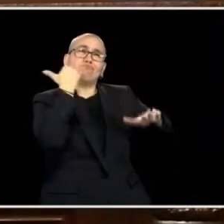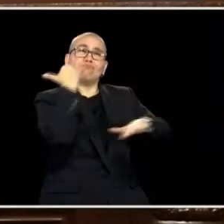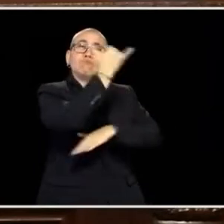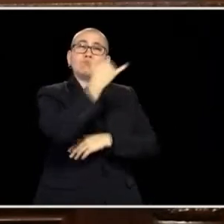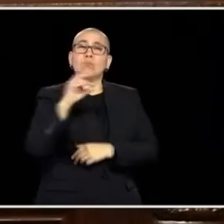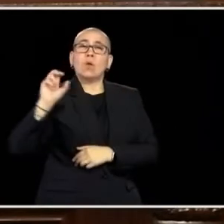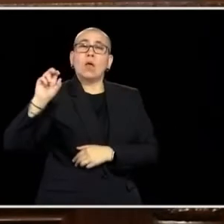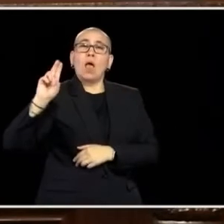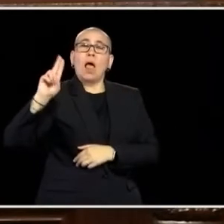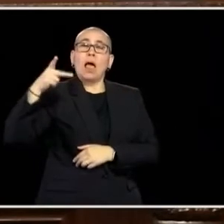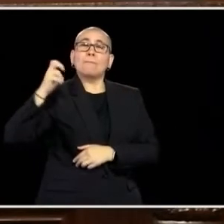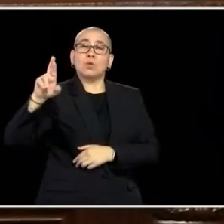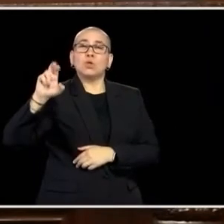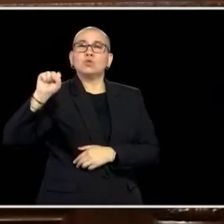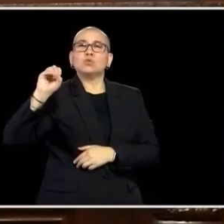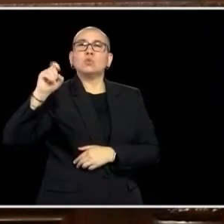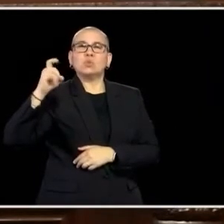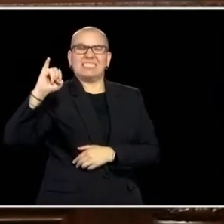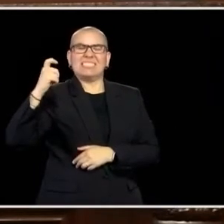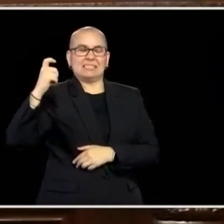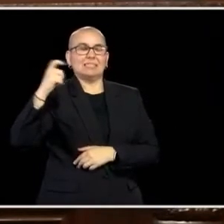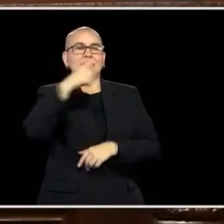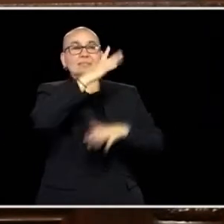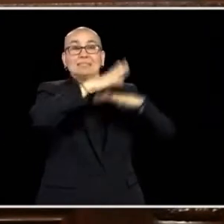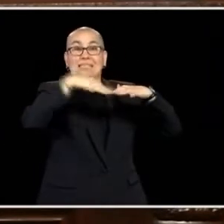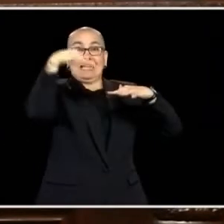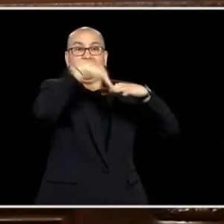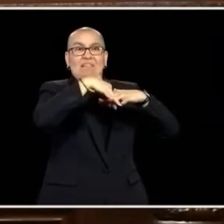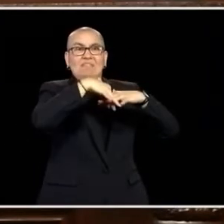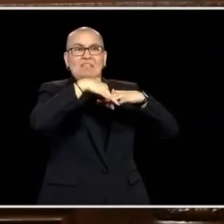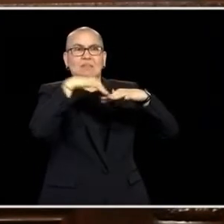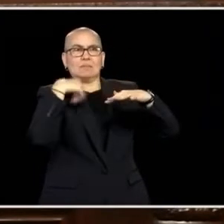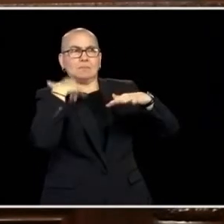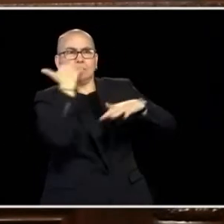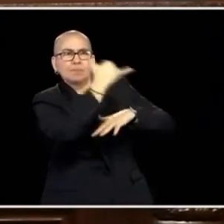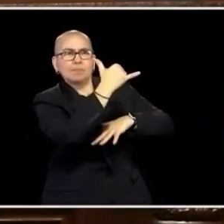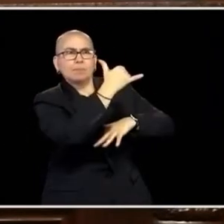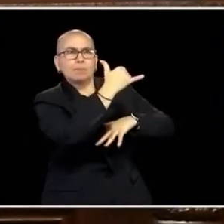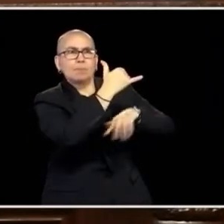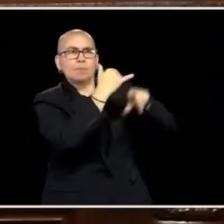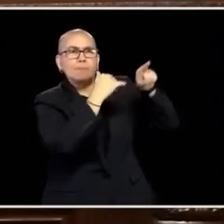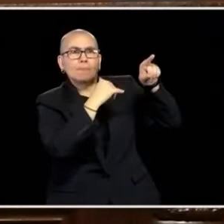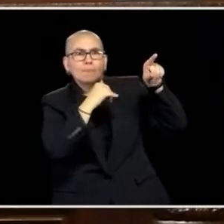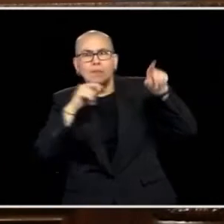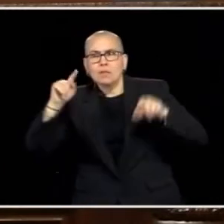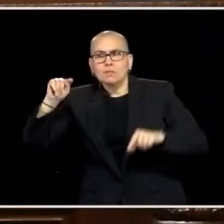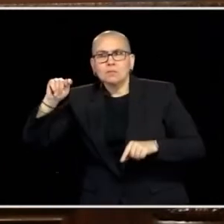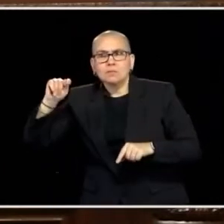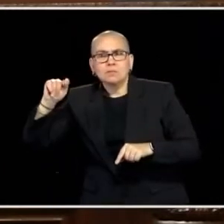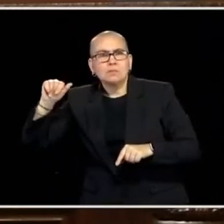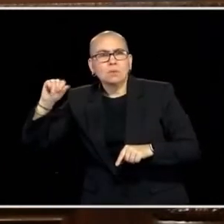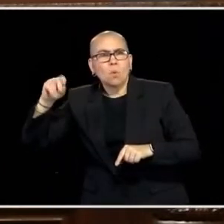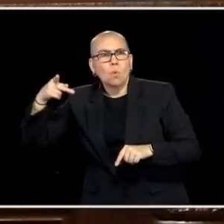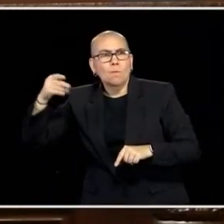SIOUX, HE CALLED AND HEARD WE WERE DOWN IN TAOPE, AND HE ASKED ME IF I KNEW, AND HE SAID TAOPE IS NAMED AFTER A